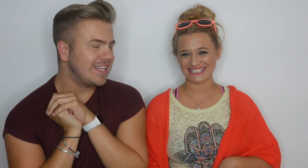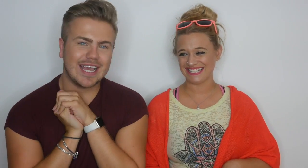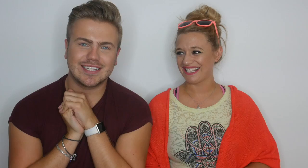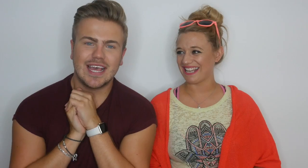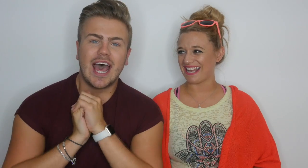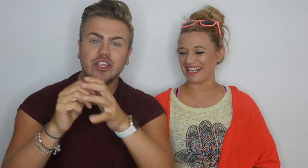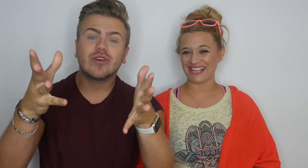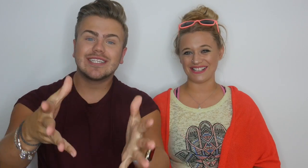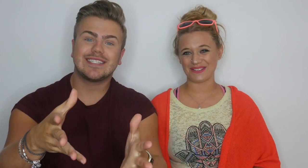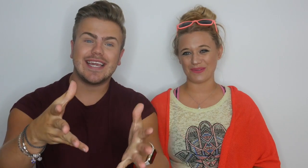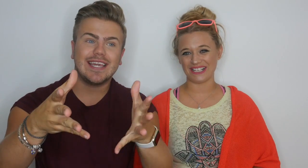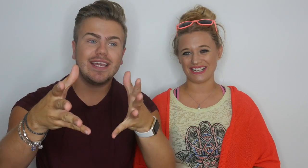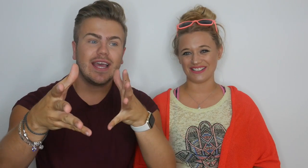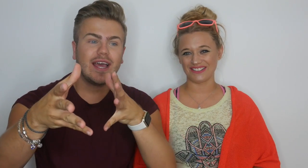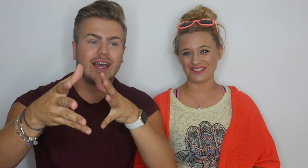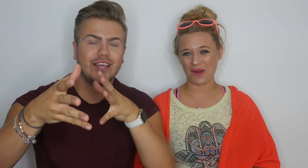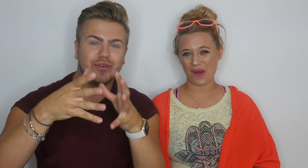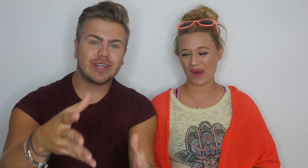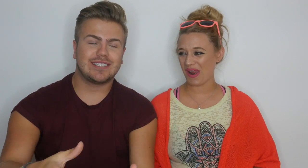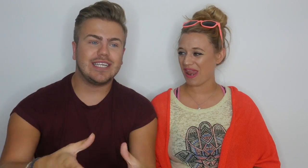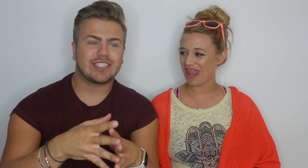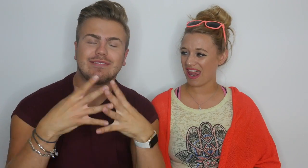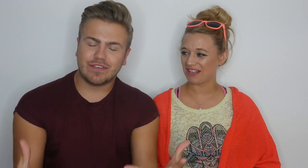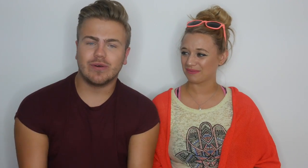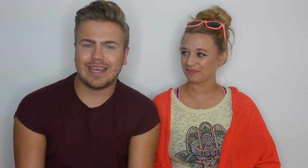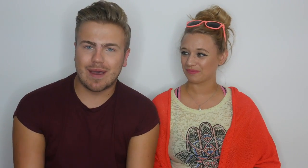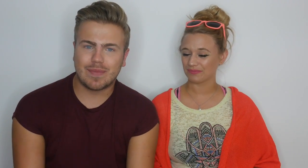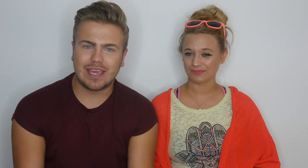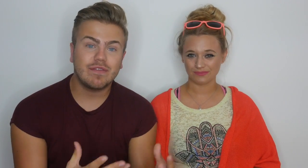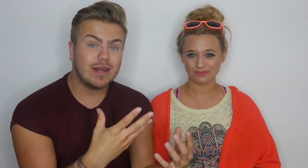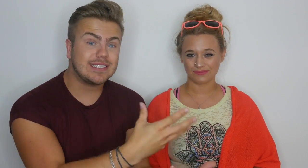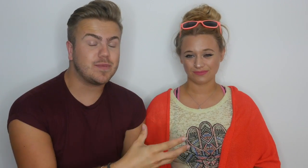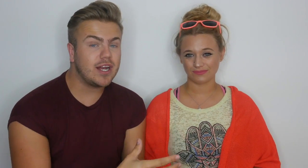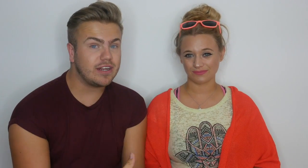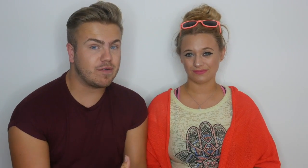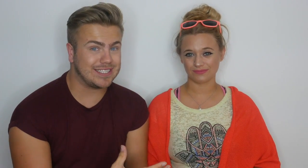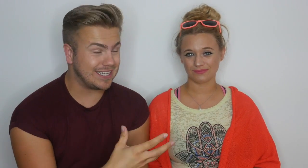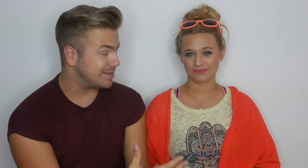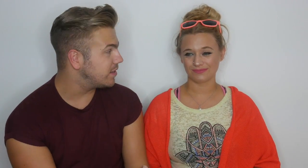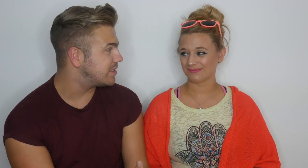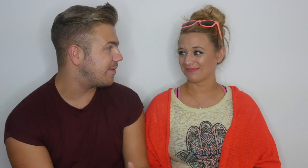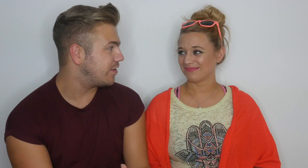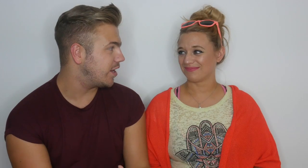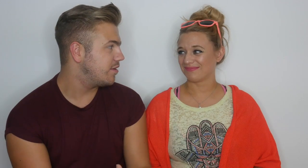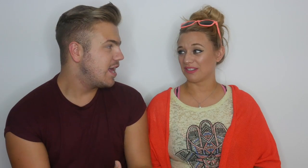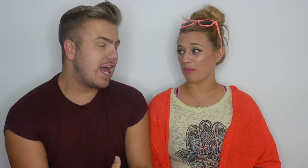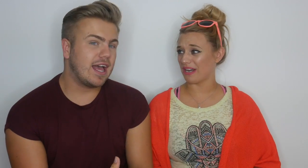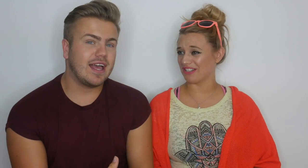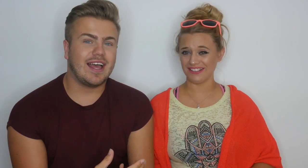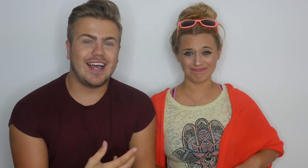W: You're going to see just how difficult it can be Lizzy has been learning for about 6 months now. L: No pressure!